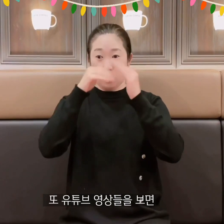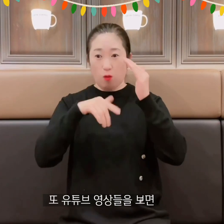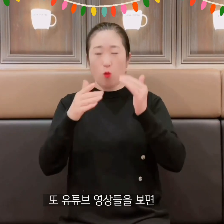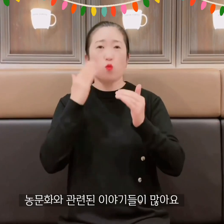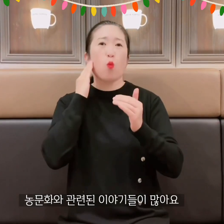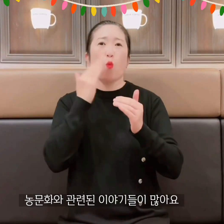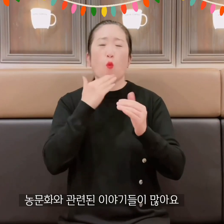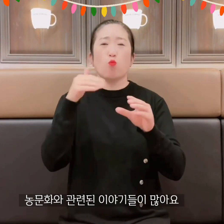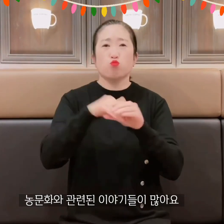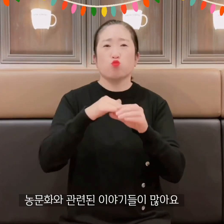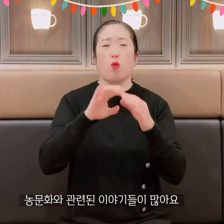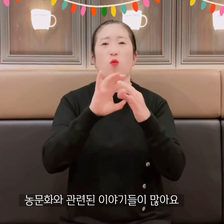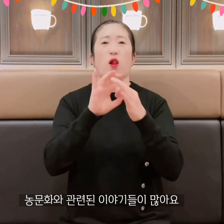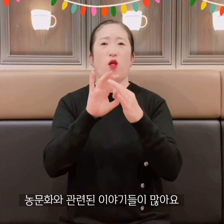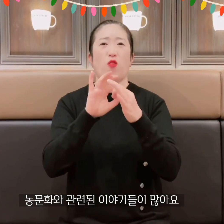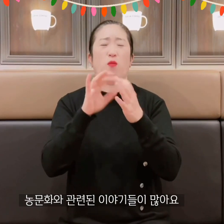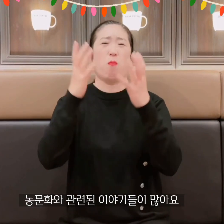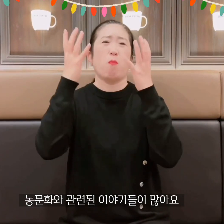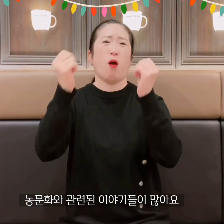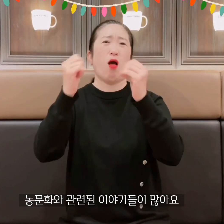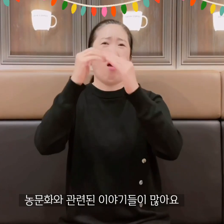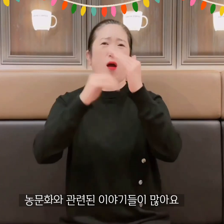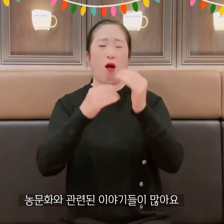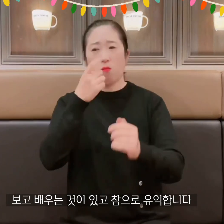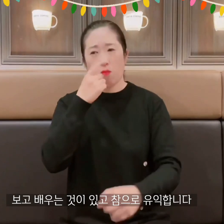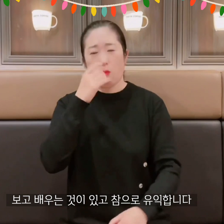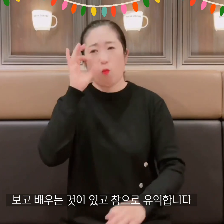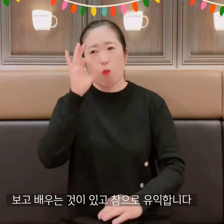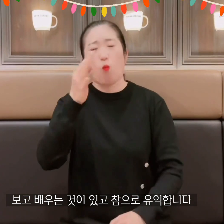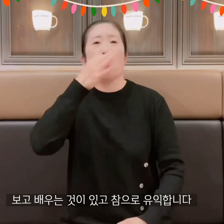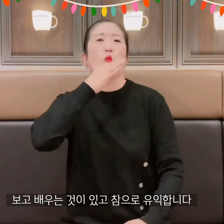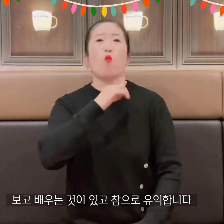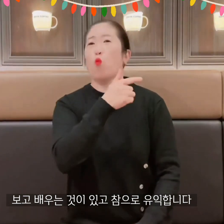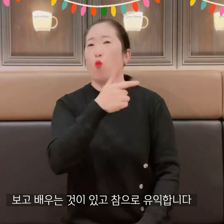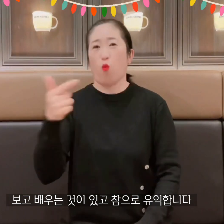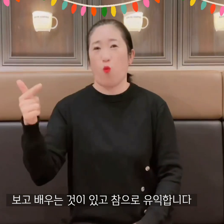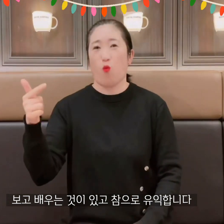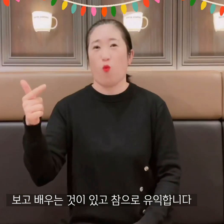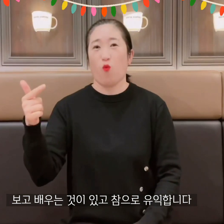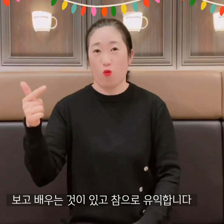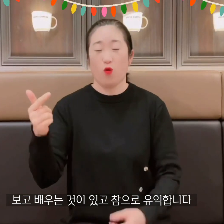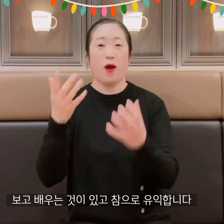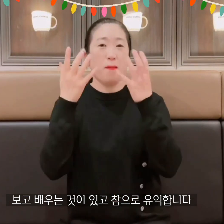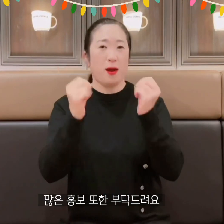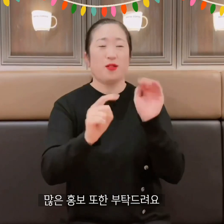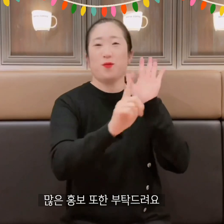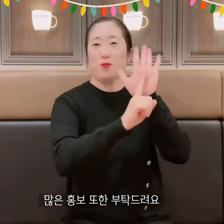Also, if you look on YouTube, there are many stories related to the deaf culture. There is something to see and learn, and it is really beneficial